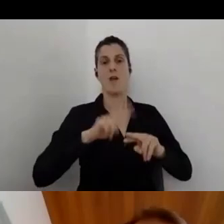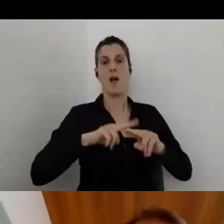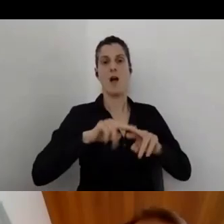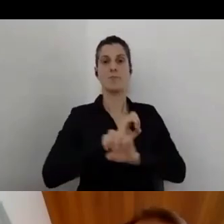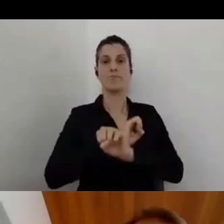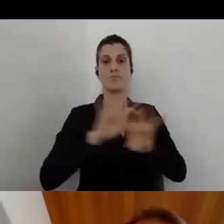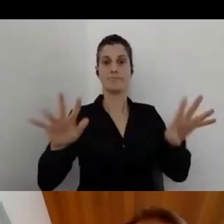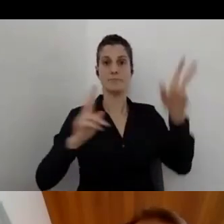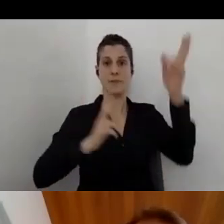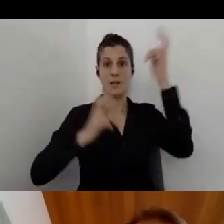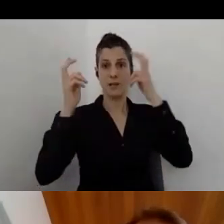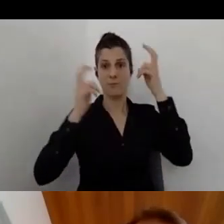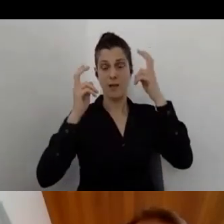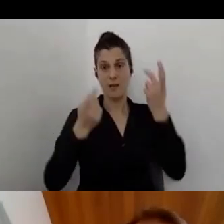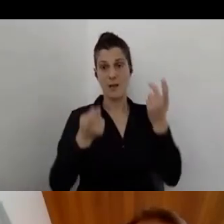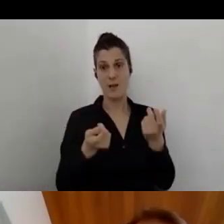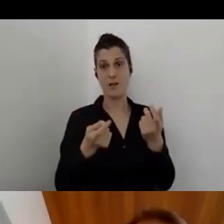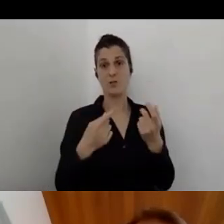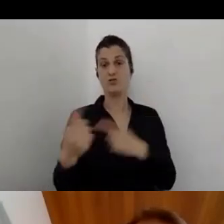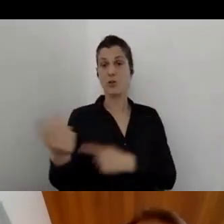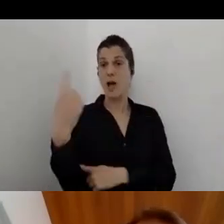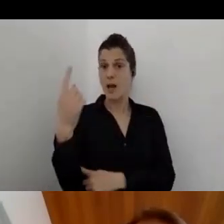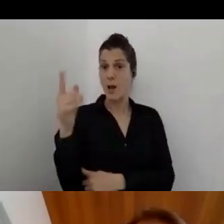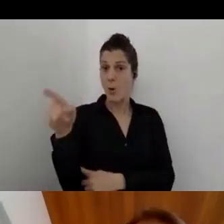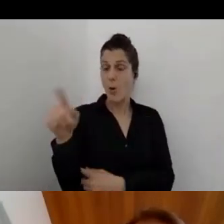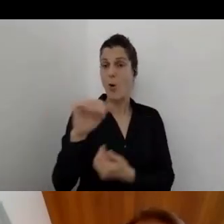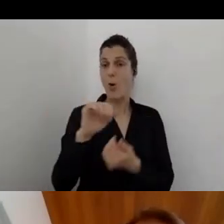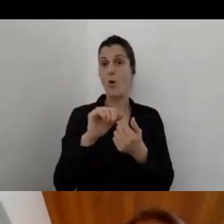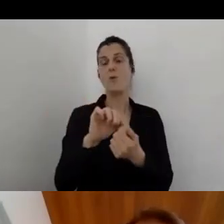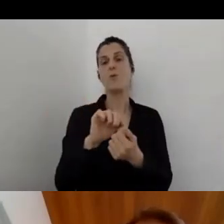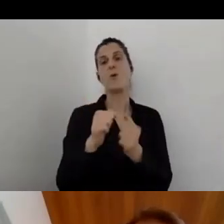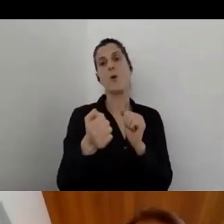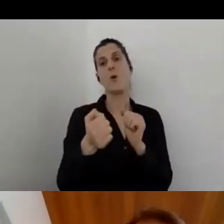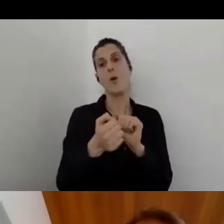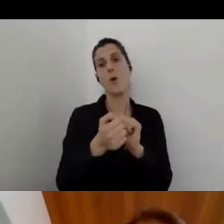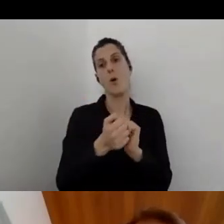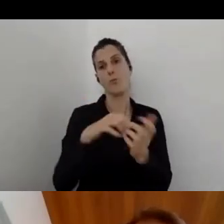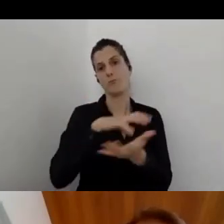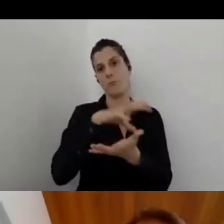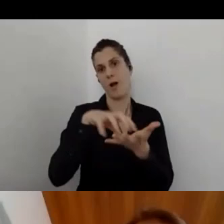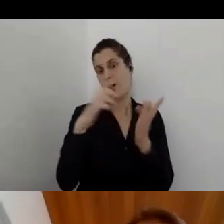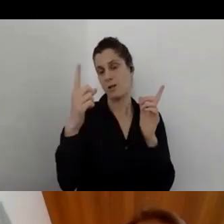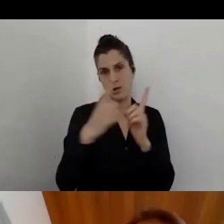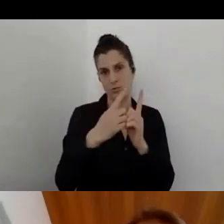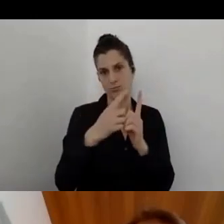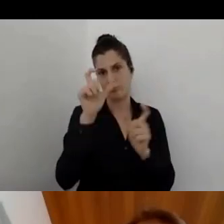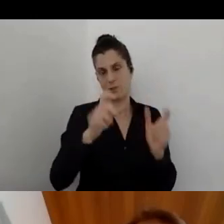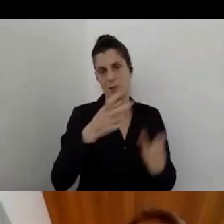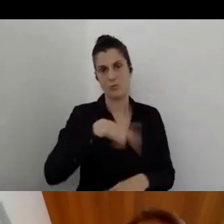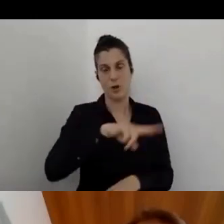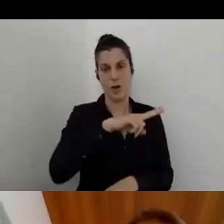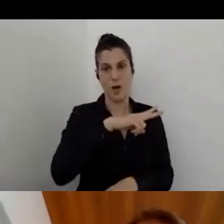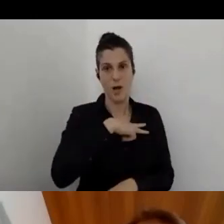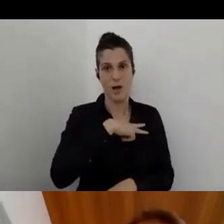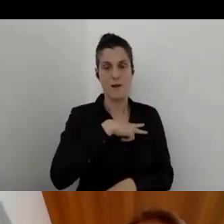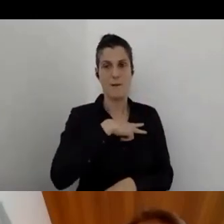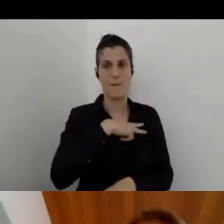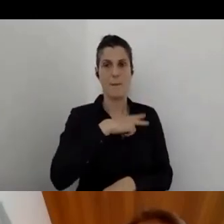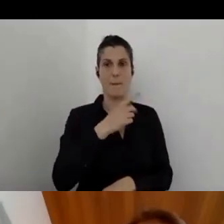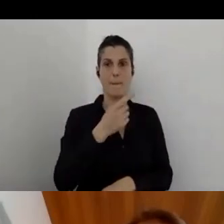So the customer and whoever is responsible on the accessibility in the hotel,